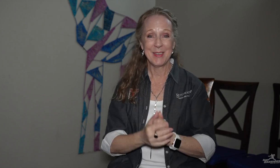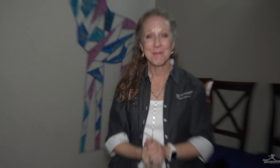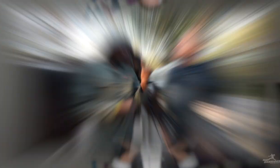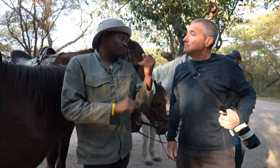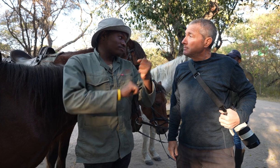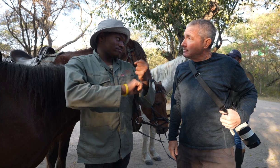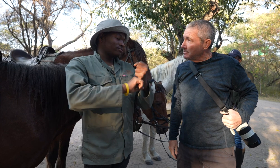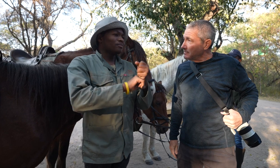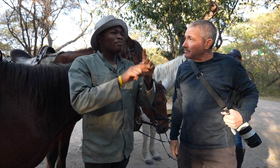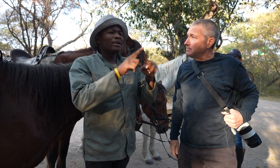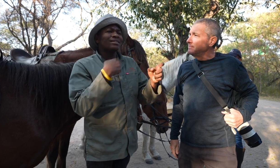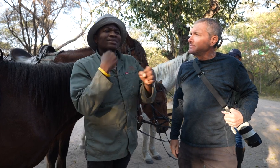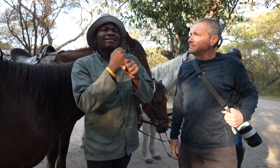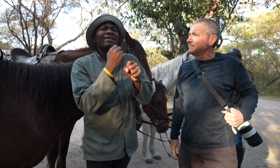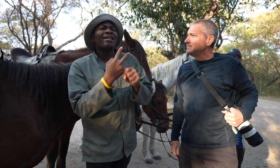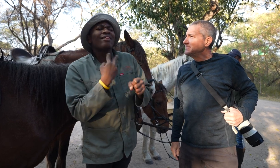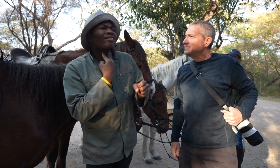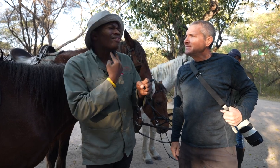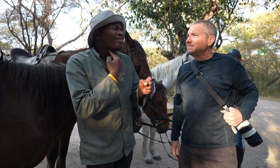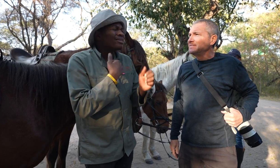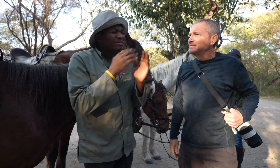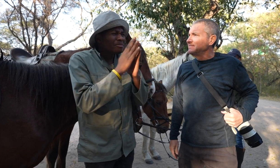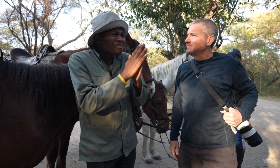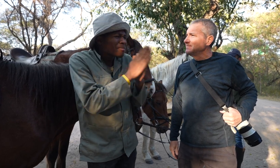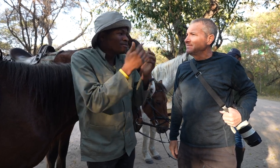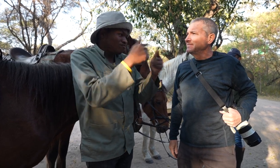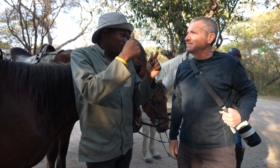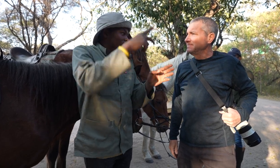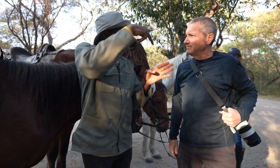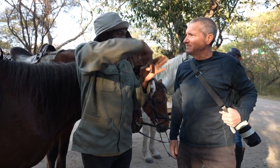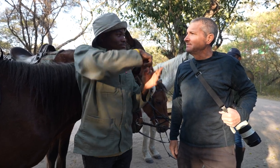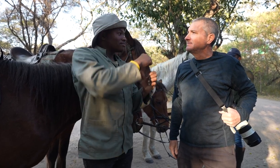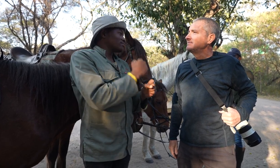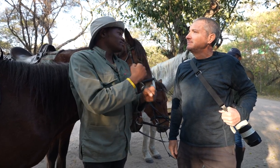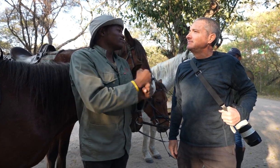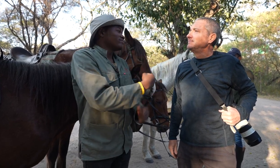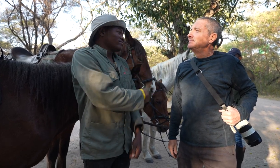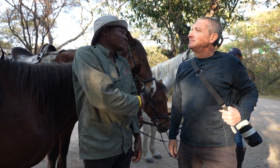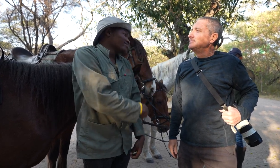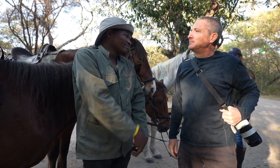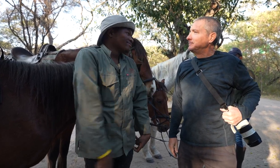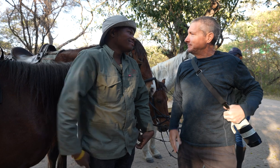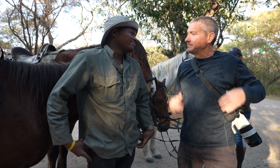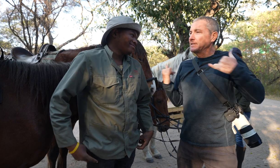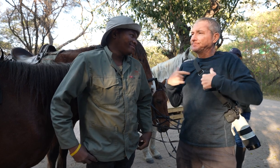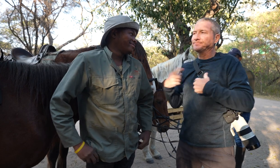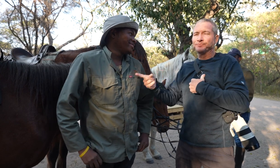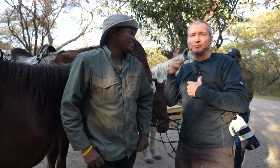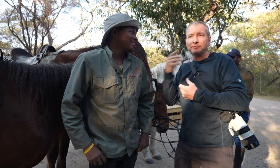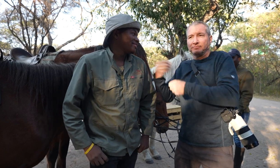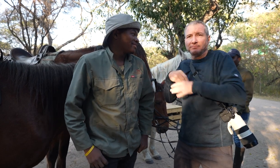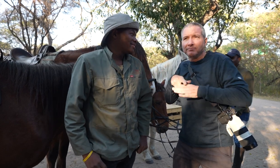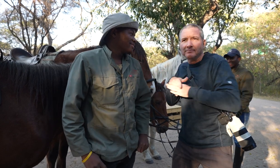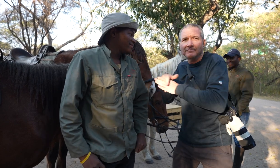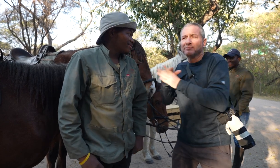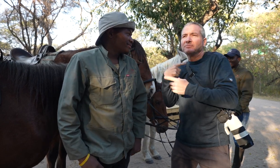I couldn’t find work, but then I got this horse job. Now he will give me a tour,